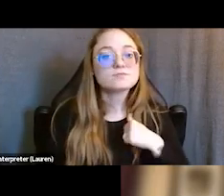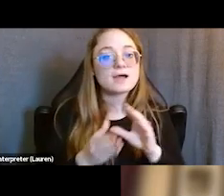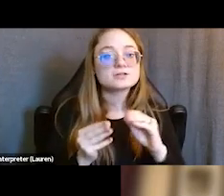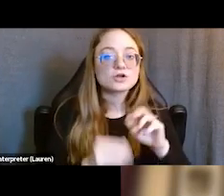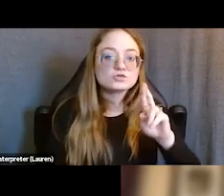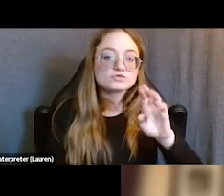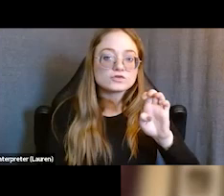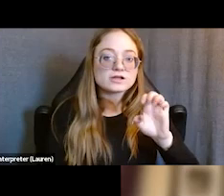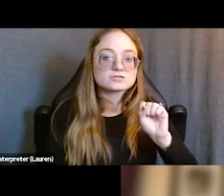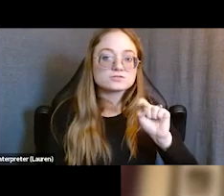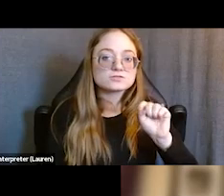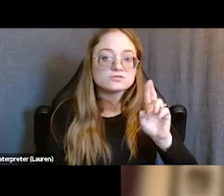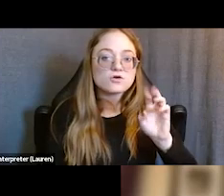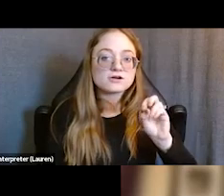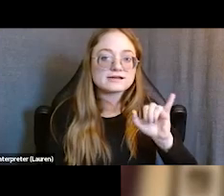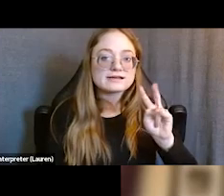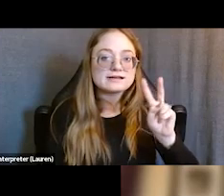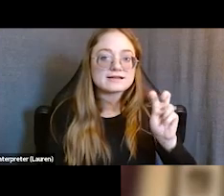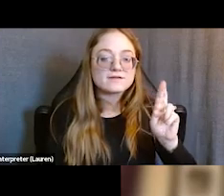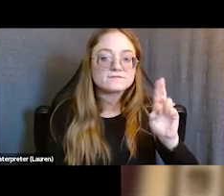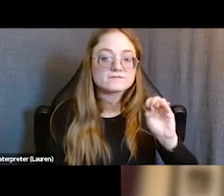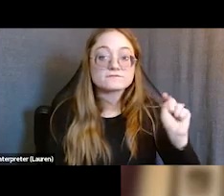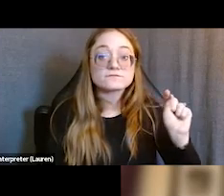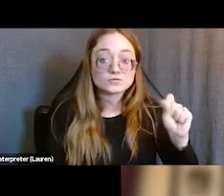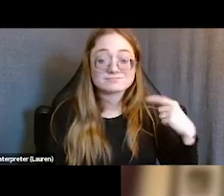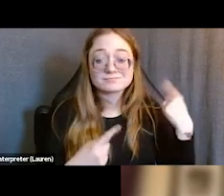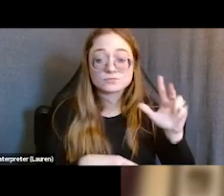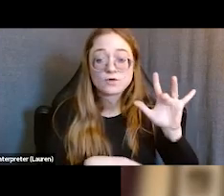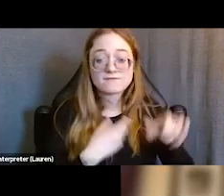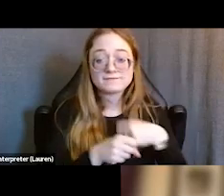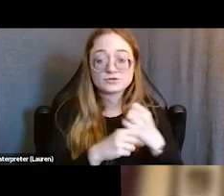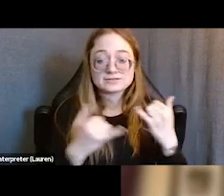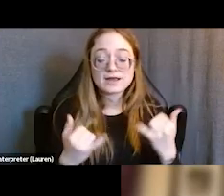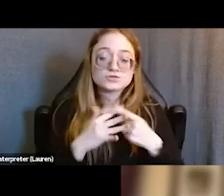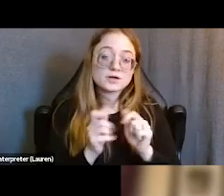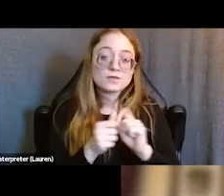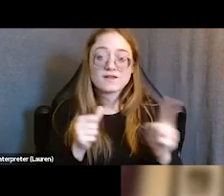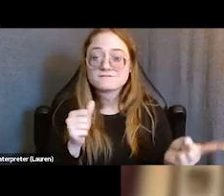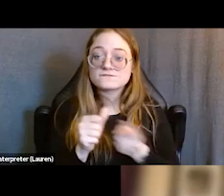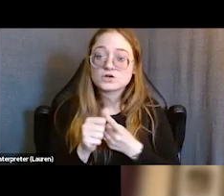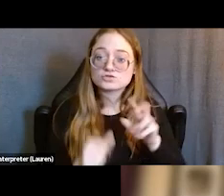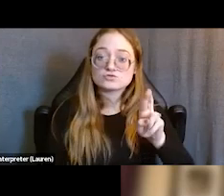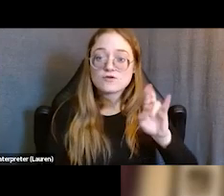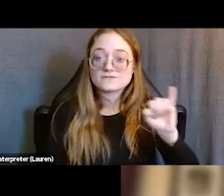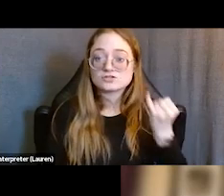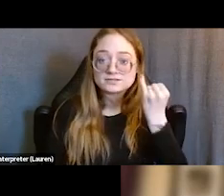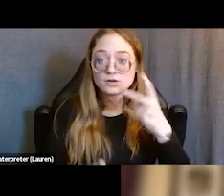We've been around for over 25 years now, beginning with the very first restorative justice program in a county jail in the entire nation.